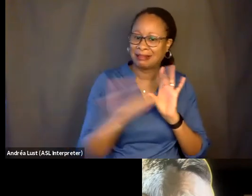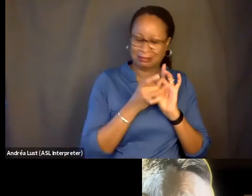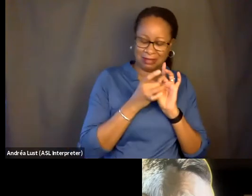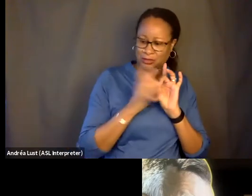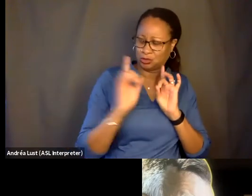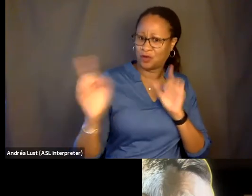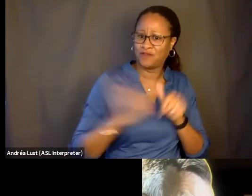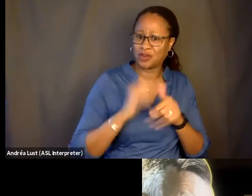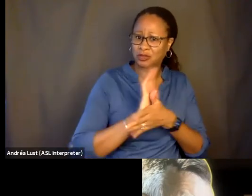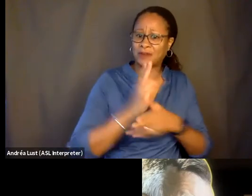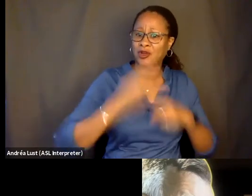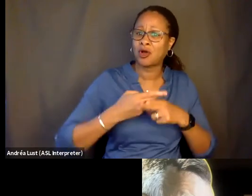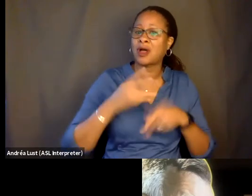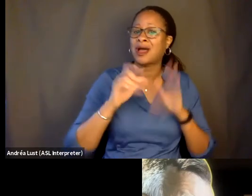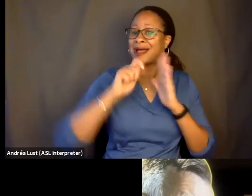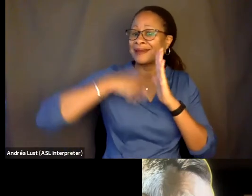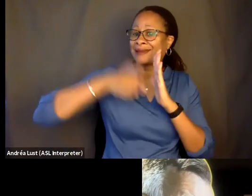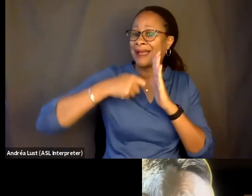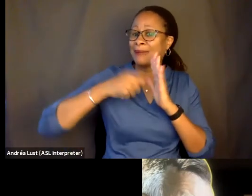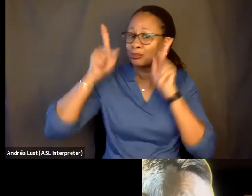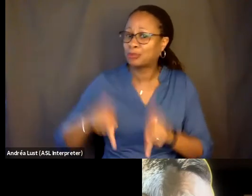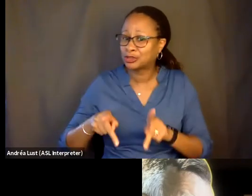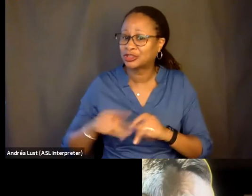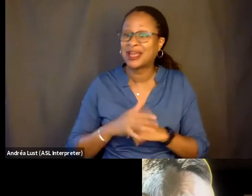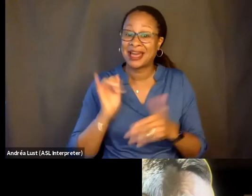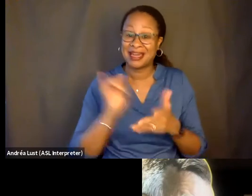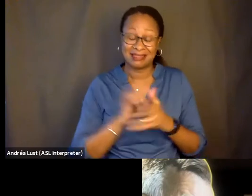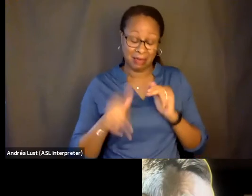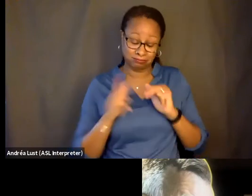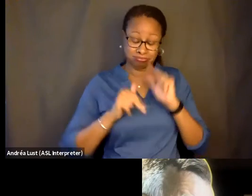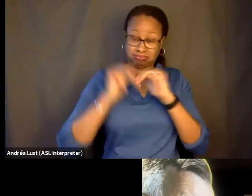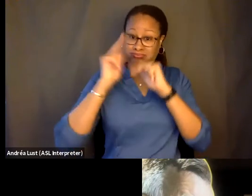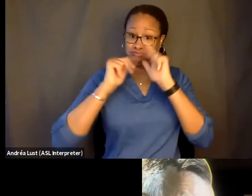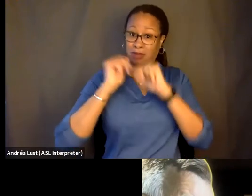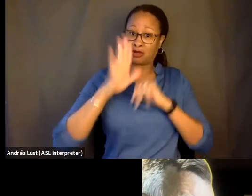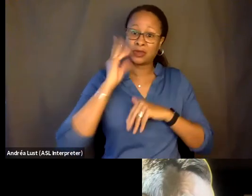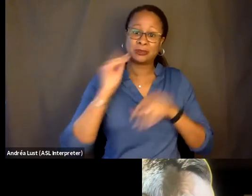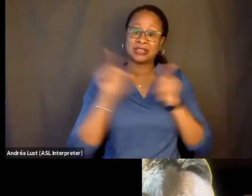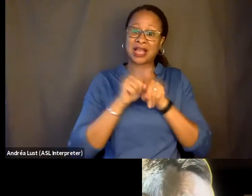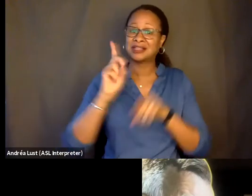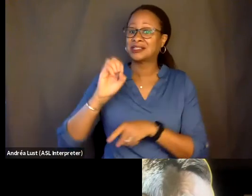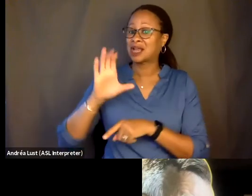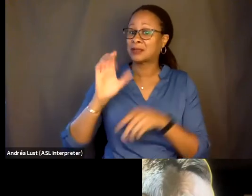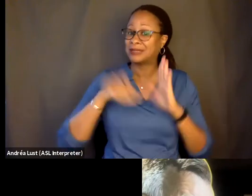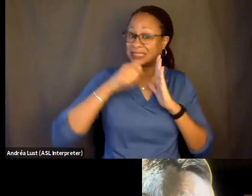is a wonderful movie that builds on your experience as a documentary cinematographer. But to watch a film like "Dick Johnson," which